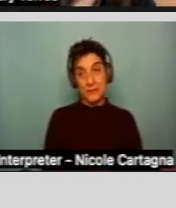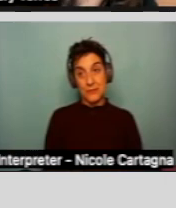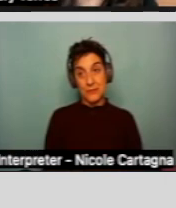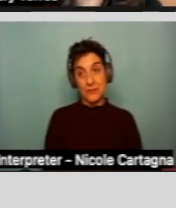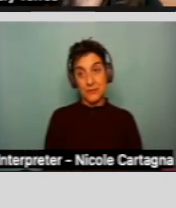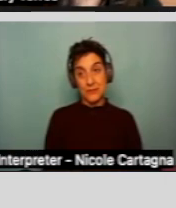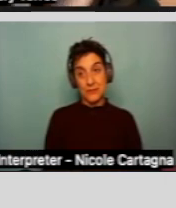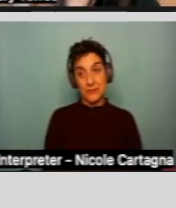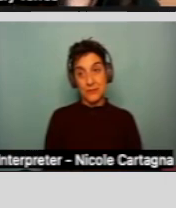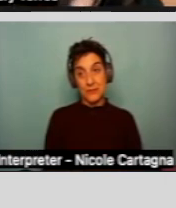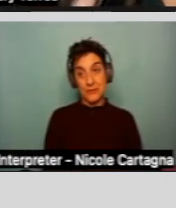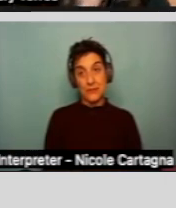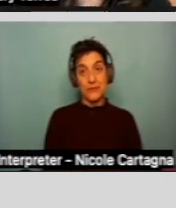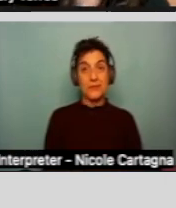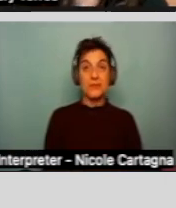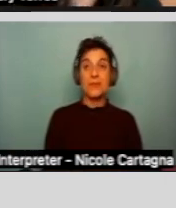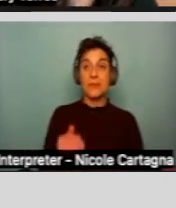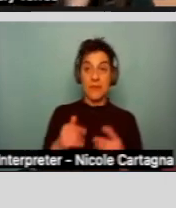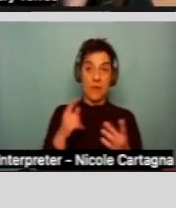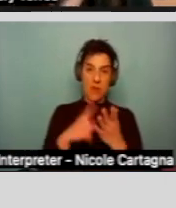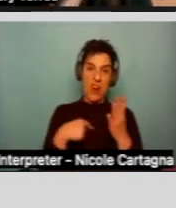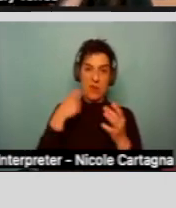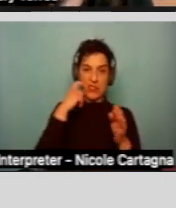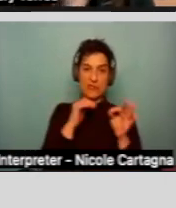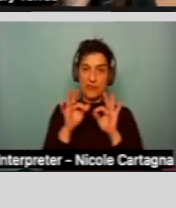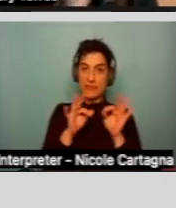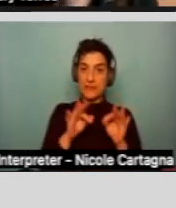So, this is basically what I was discussing.